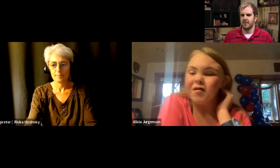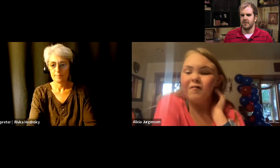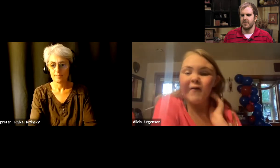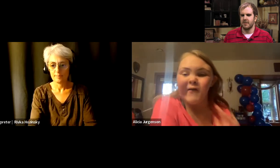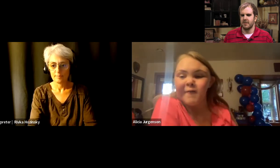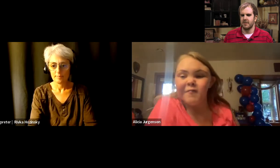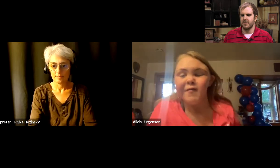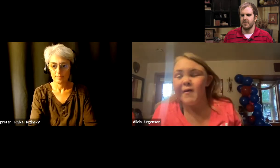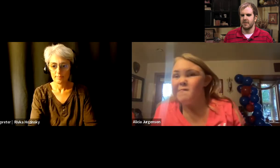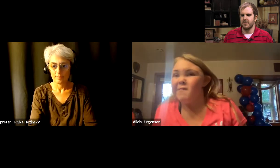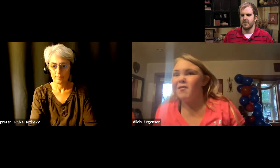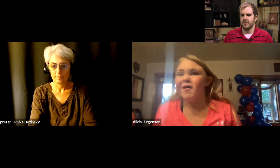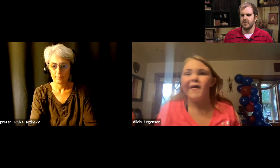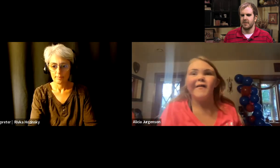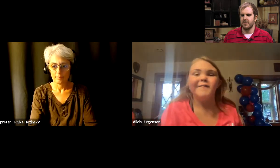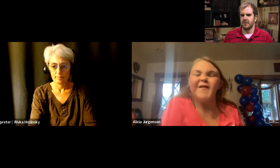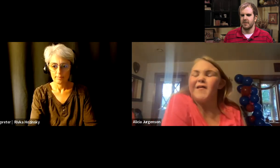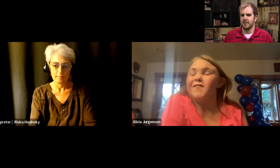One Love is one of my favorite songs I love to dance to.